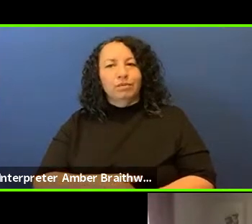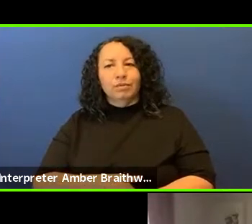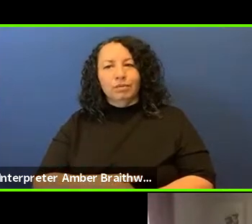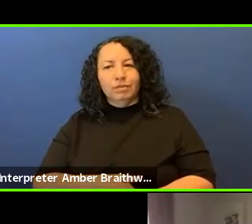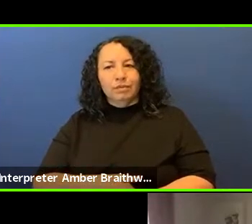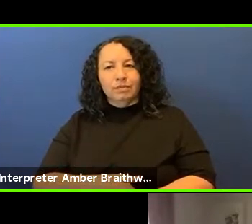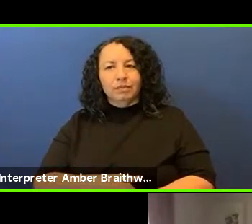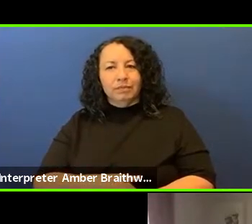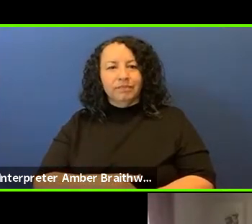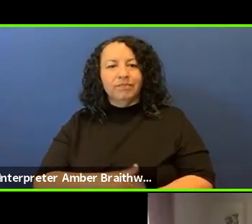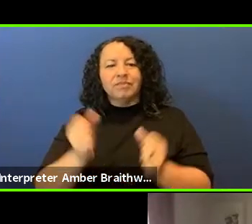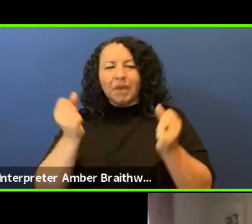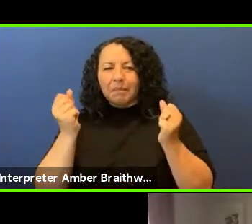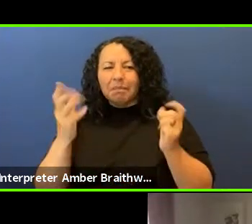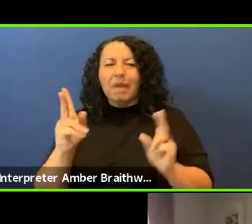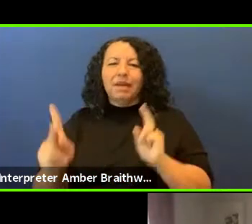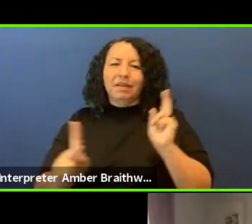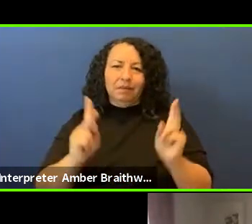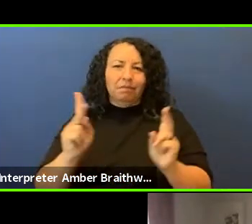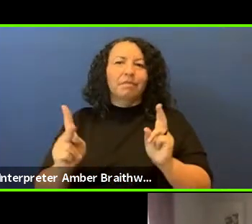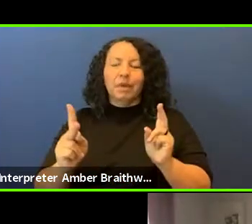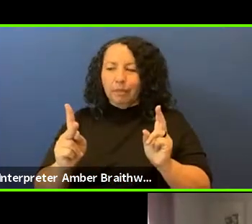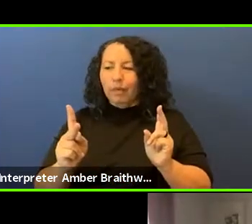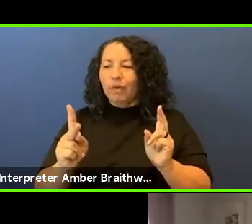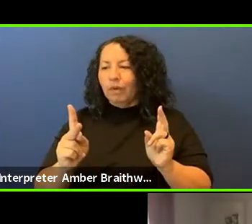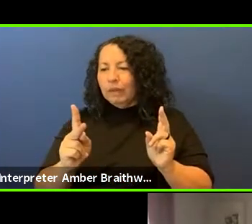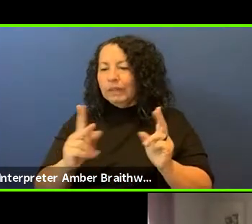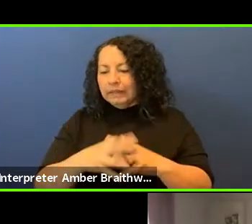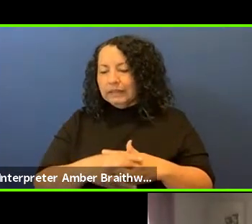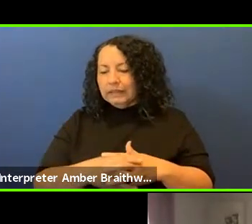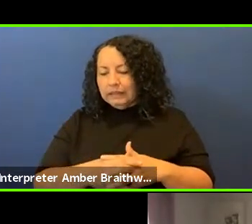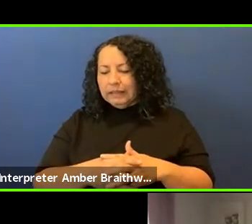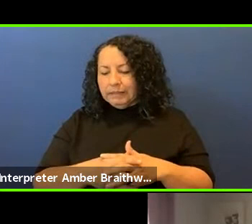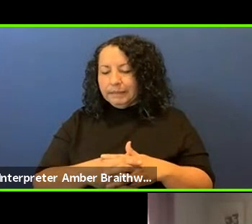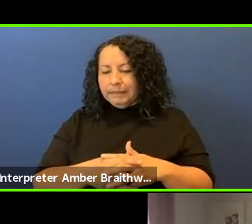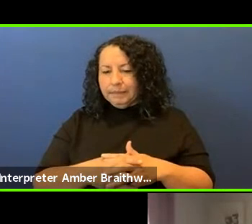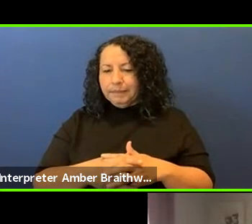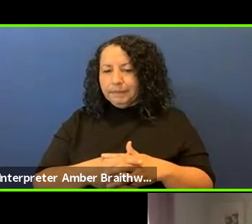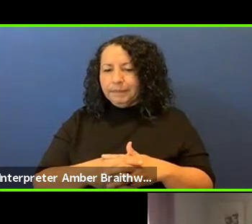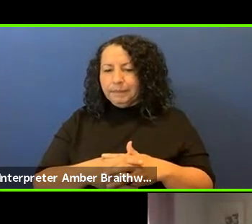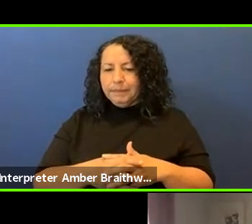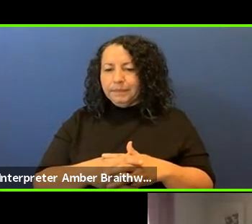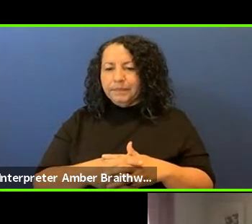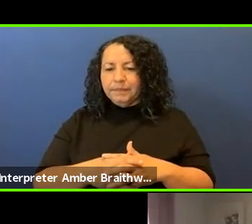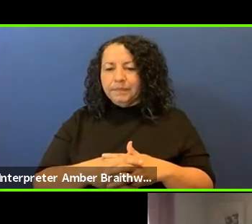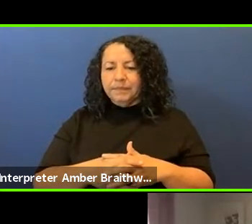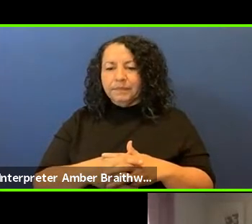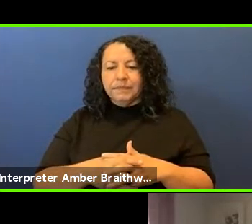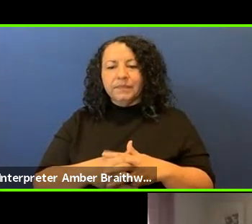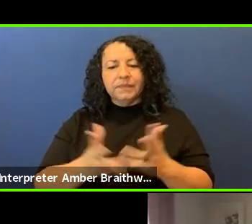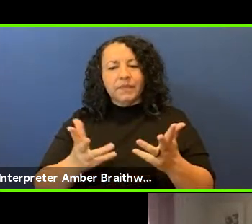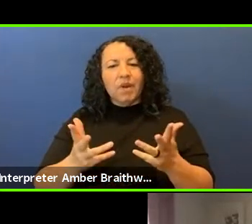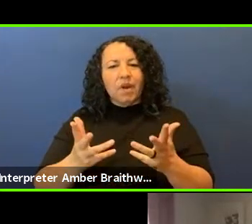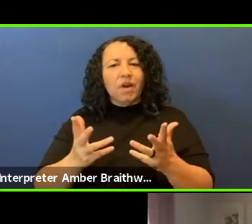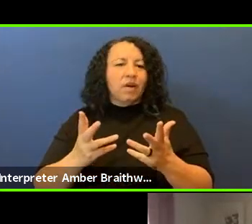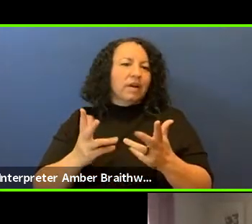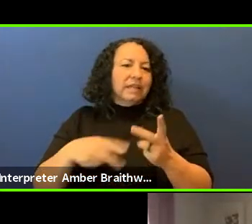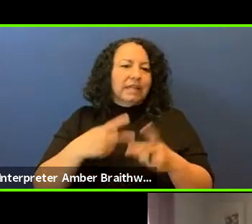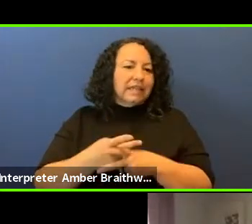a lot of people are in a place that doesn't seem like there's a lot of dark and -